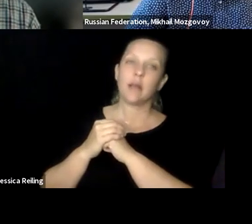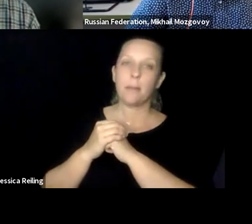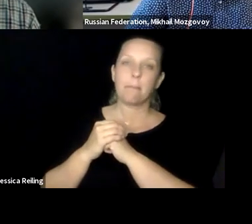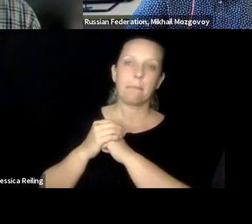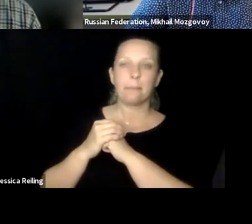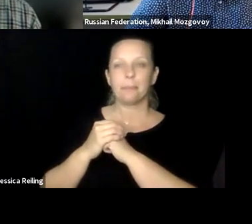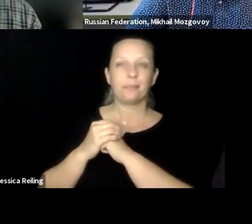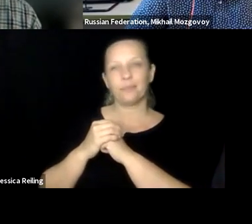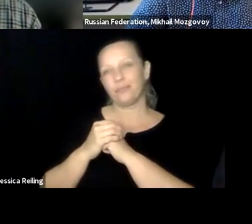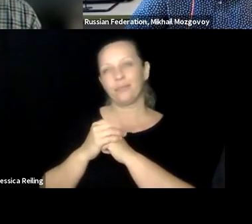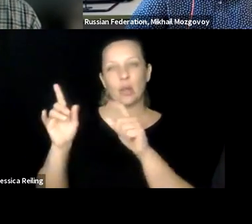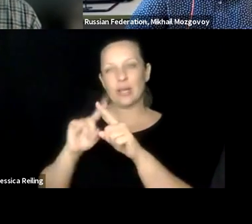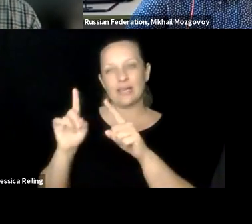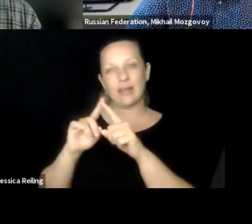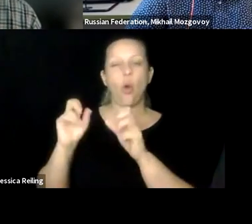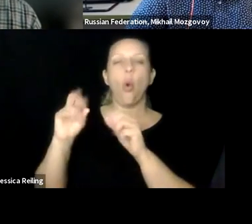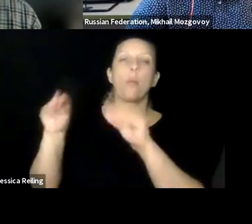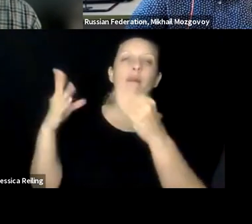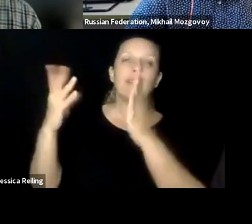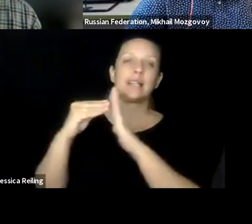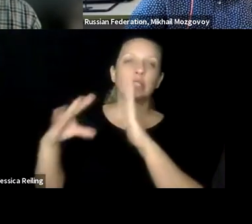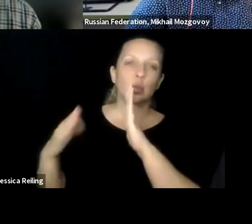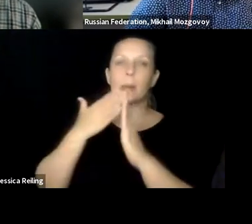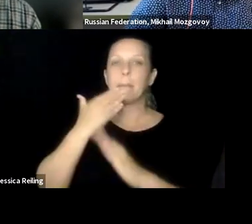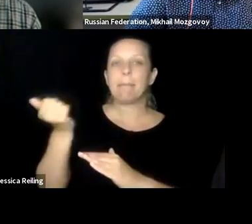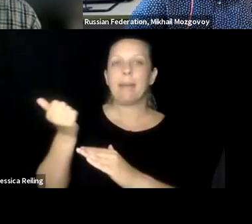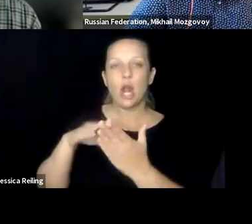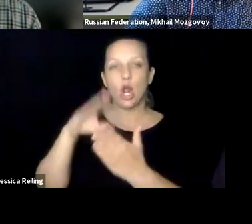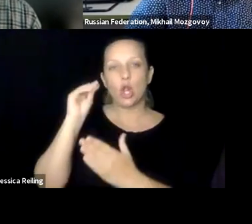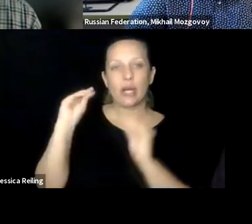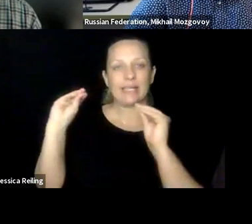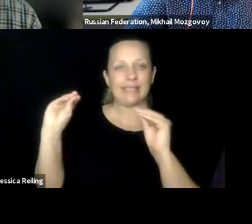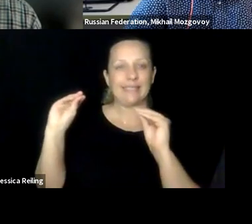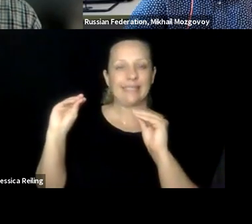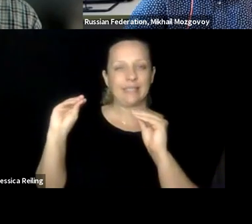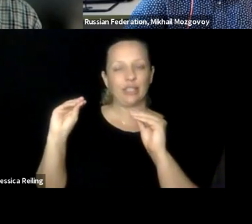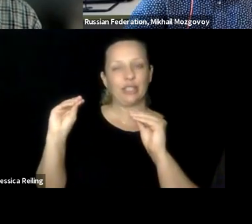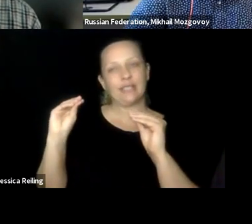creating SMART classrooms that can guide